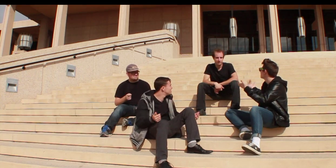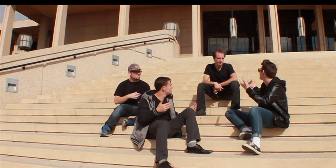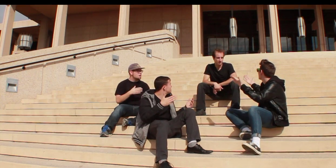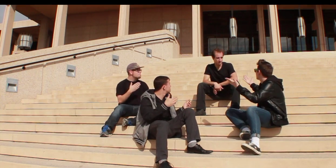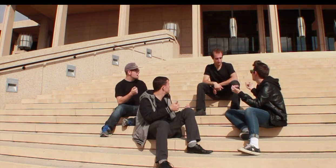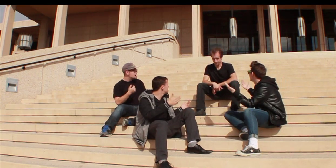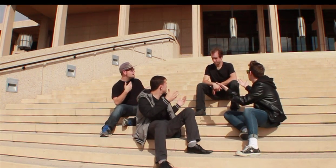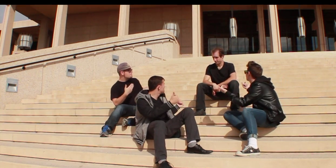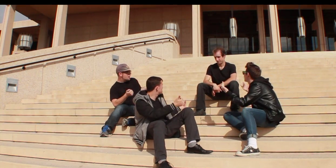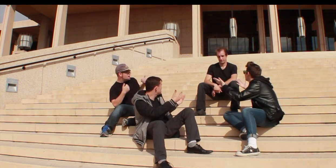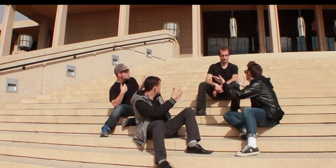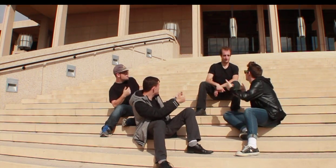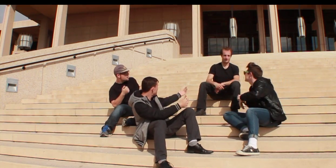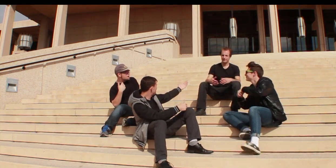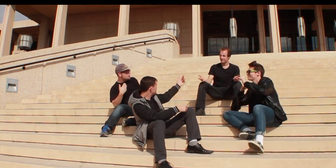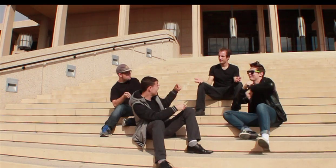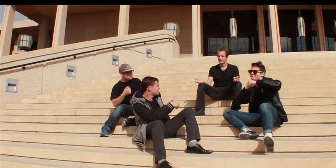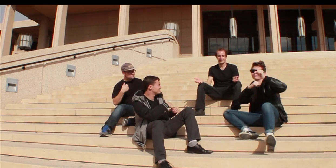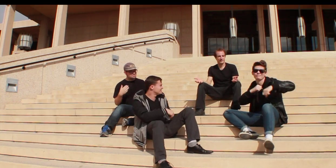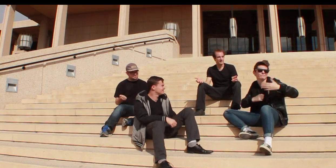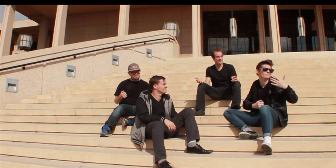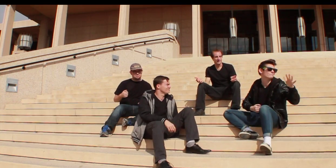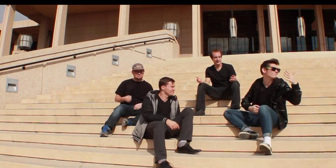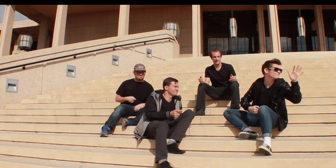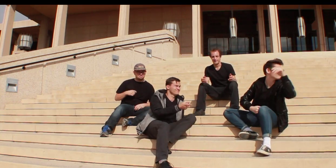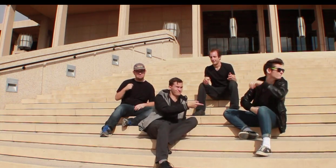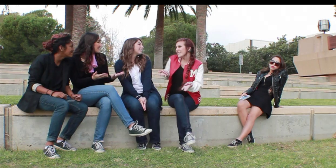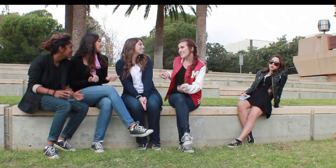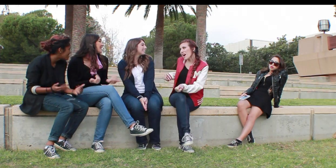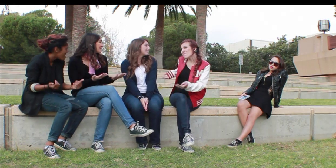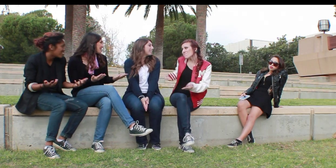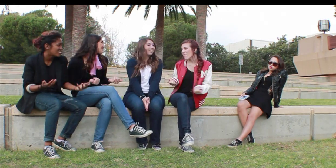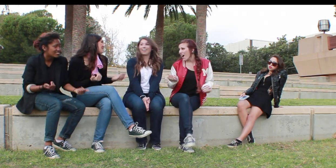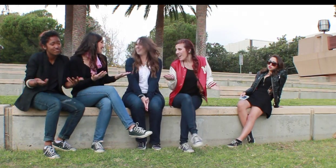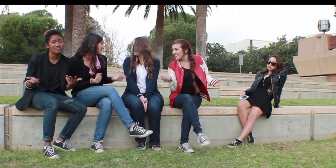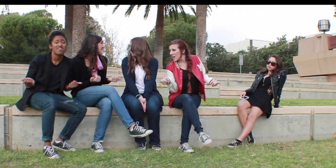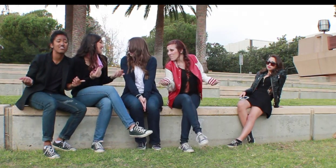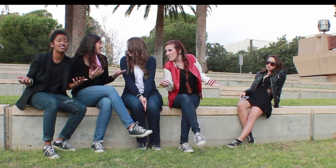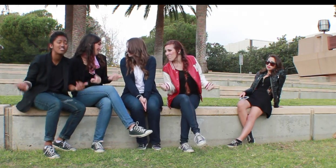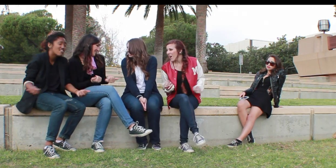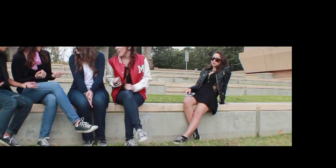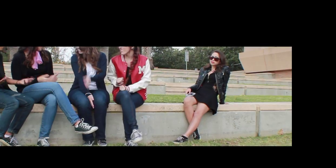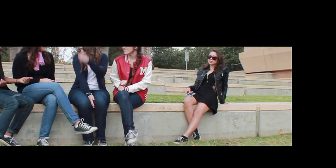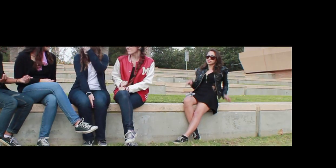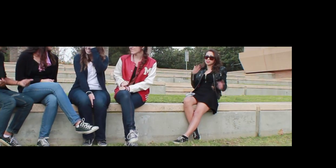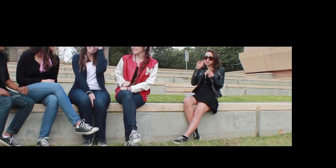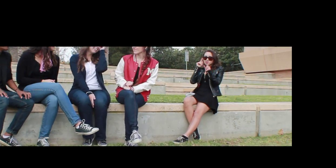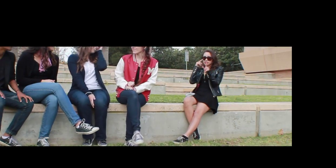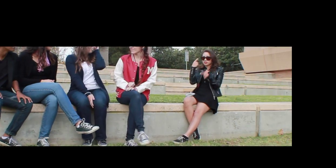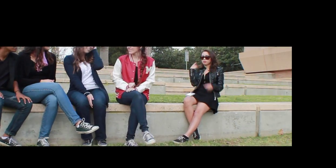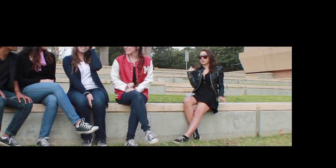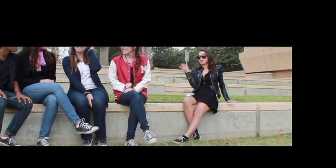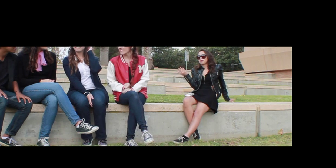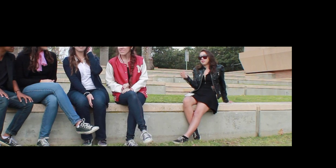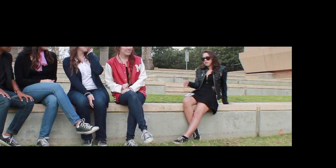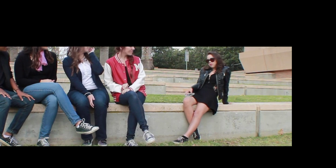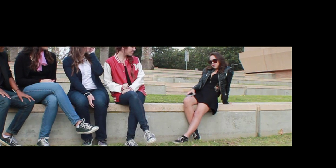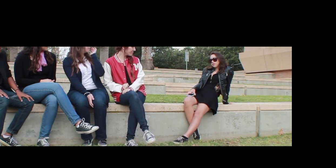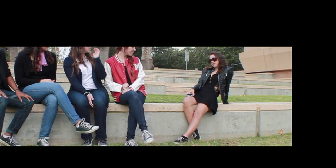Greasers: Tell me more, tell me more! Putzie: But you don't gotta brag Pink Ladies: Tell me more, Tell me more! Rizzo: Cause he sounds like a drag!